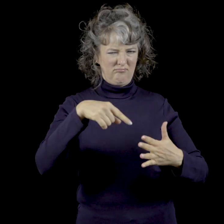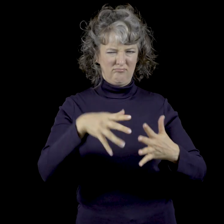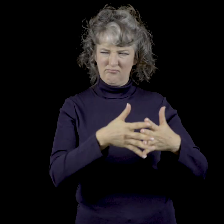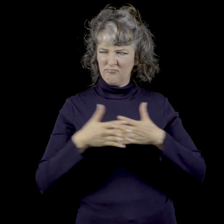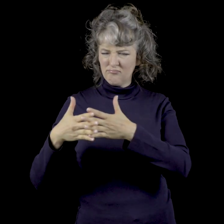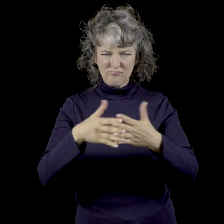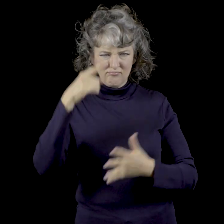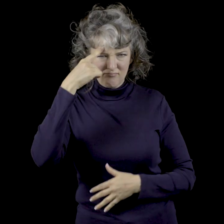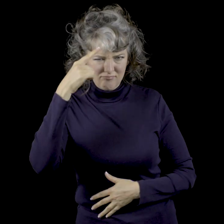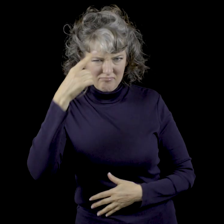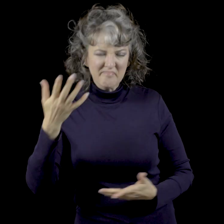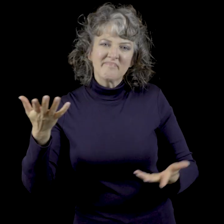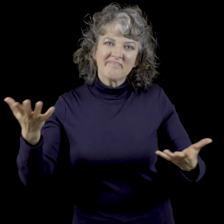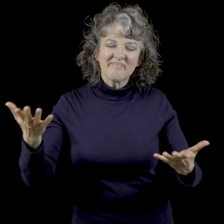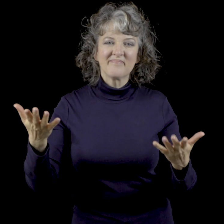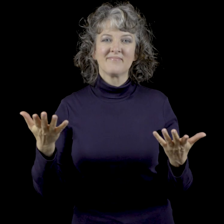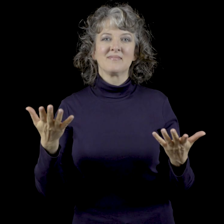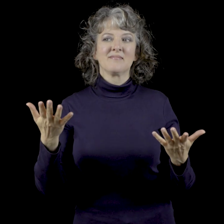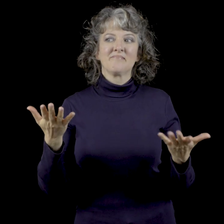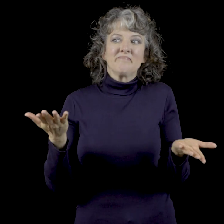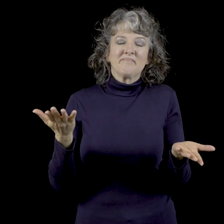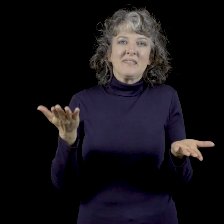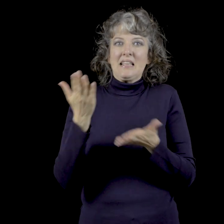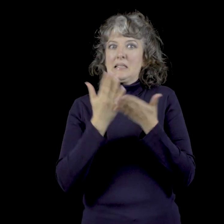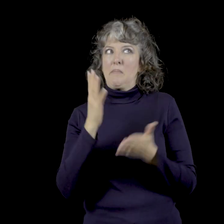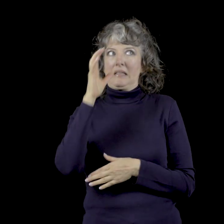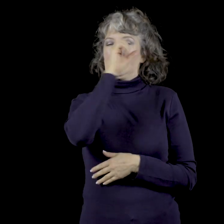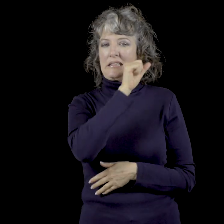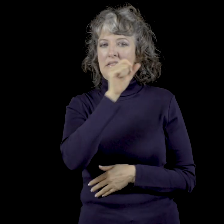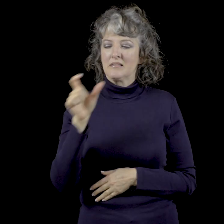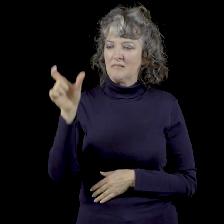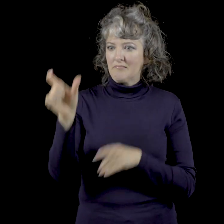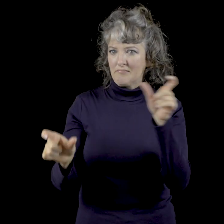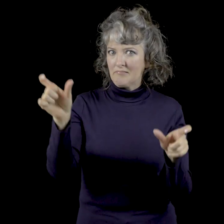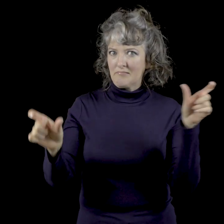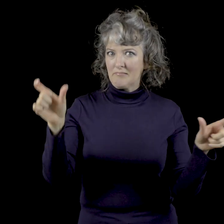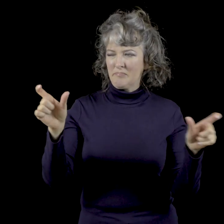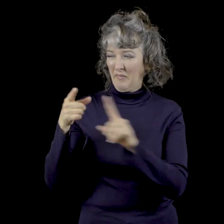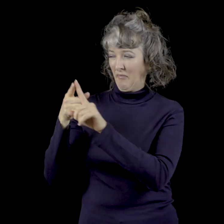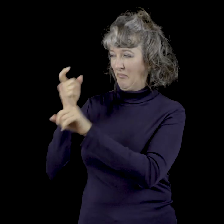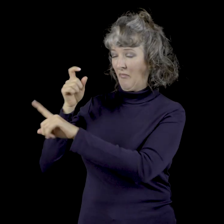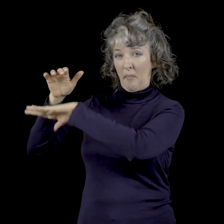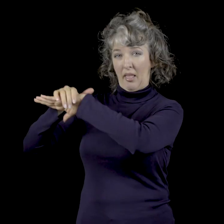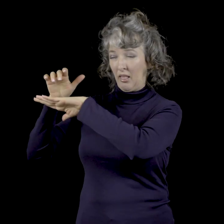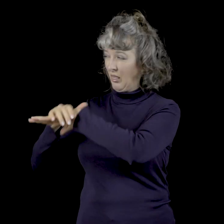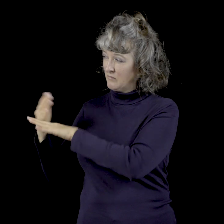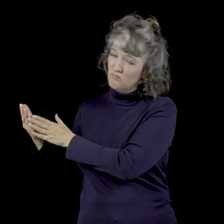Why is this the sign for America? Our best guess would be the pioneers coming from England.